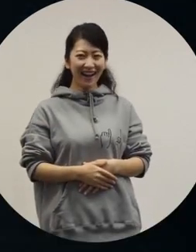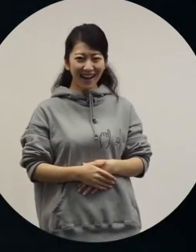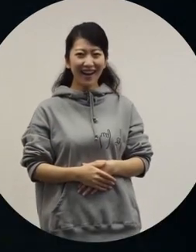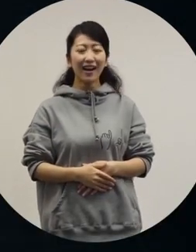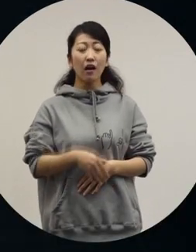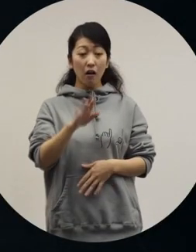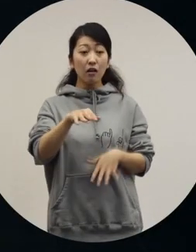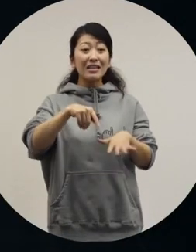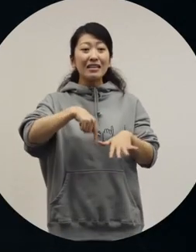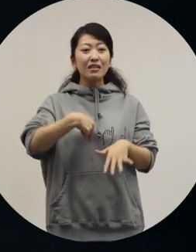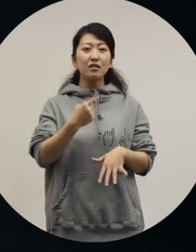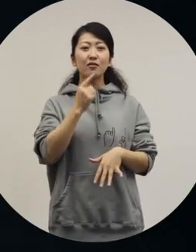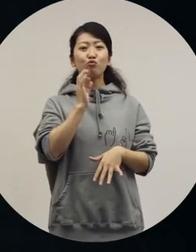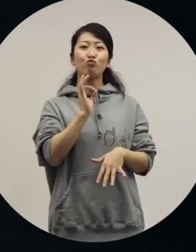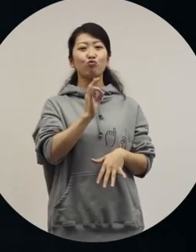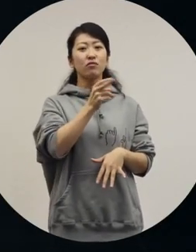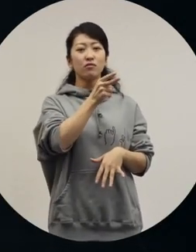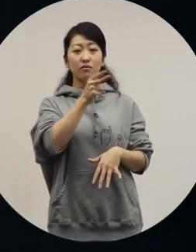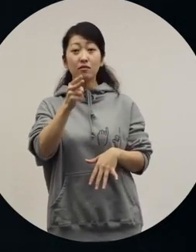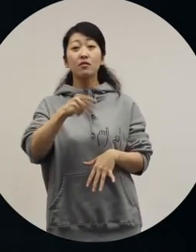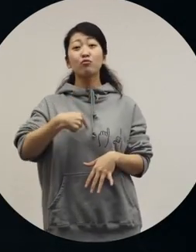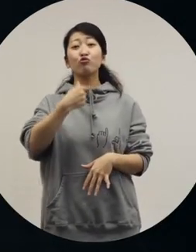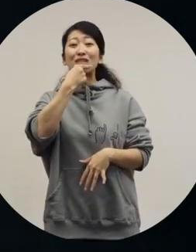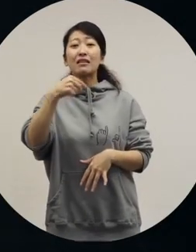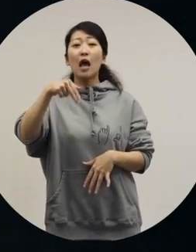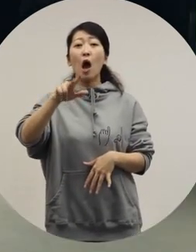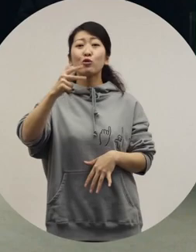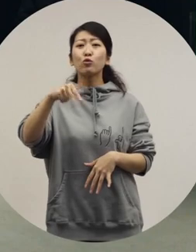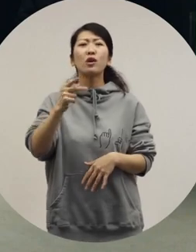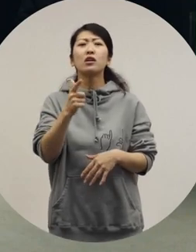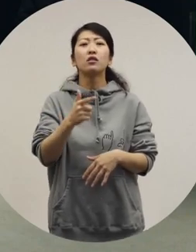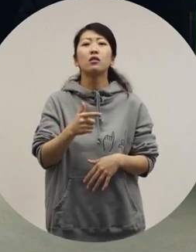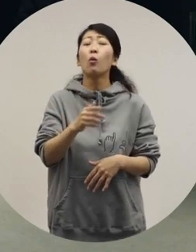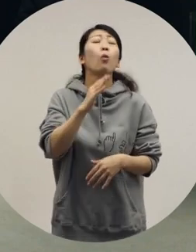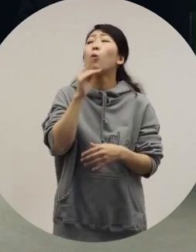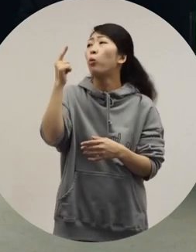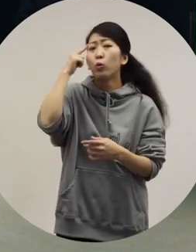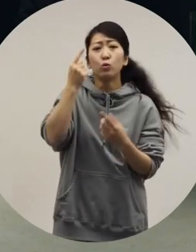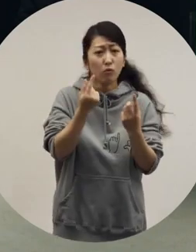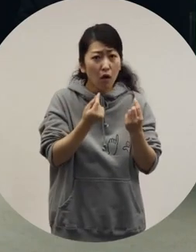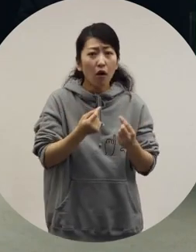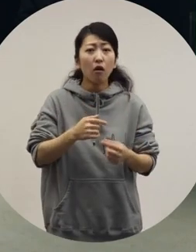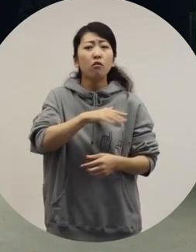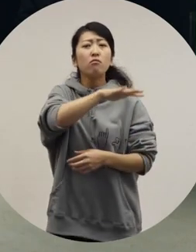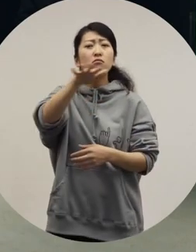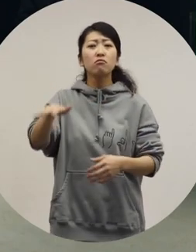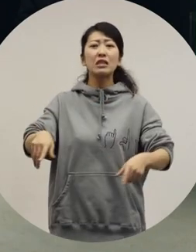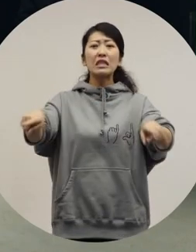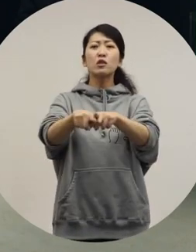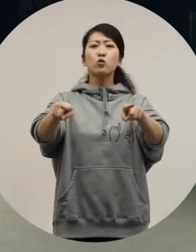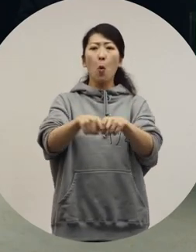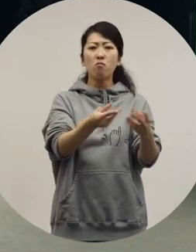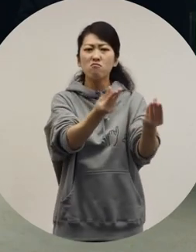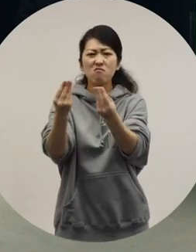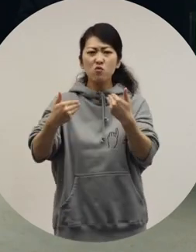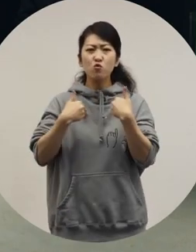Self-esteem and narcissism are not the same. [Ochiai] That's right. -[Shin] That's right. [Ryuchell] But many people think that they are the same thing.